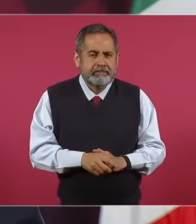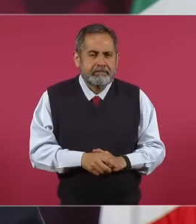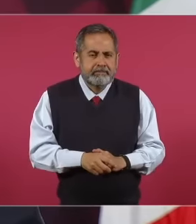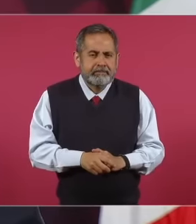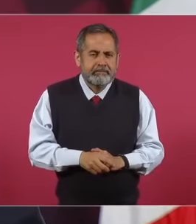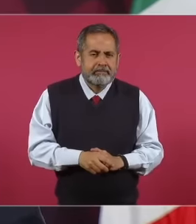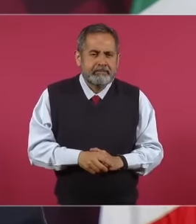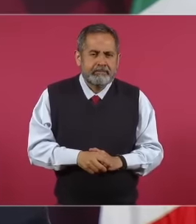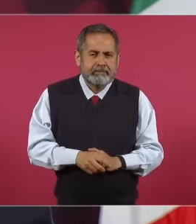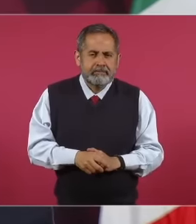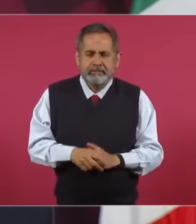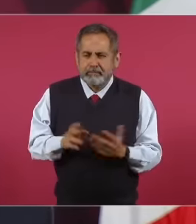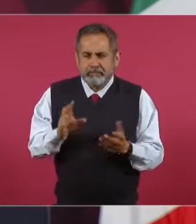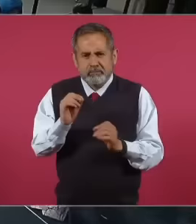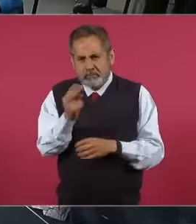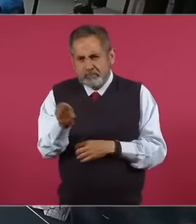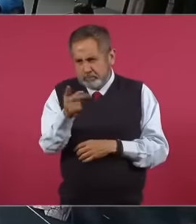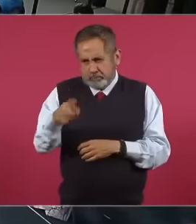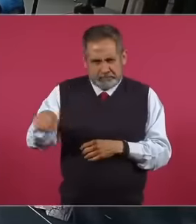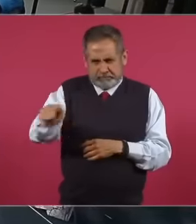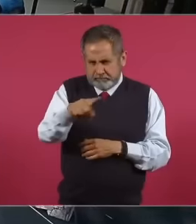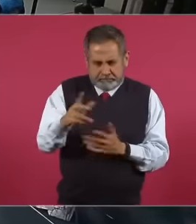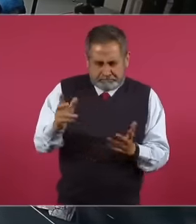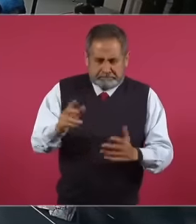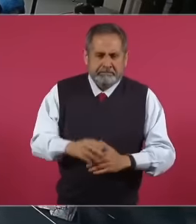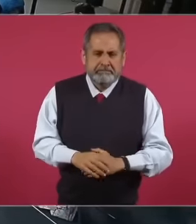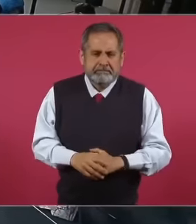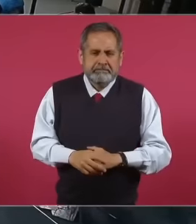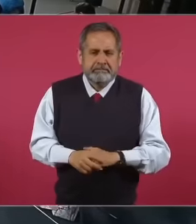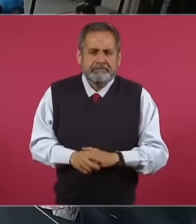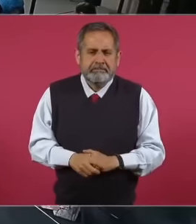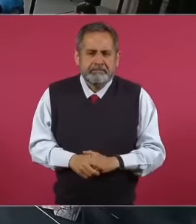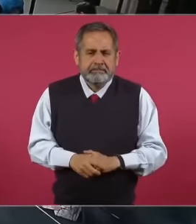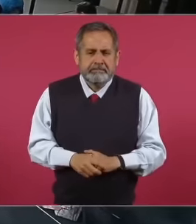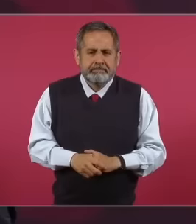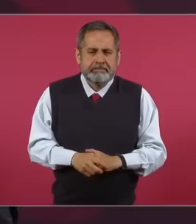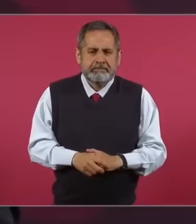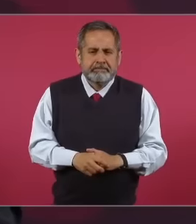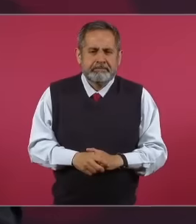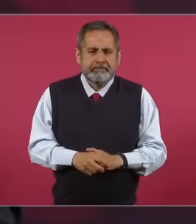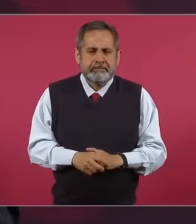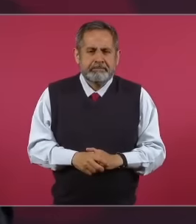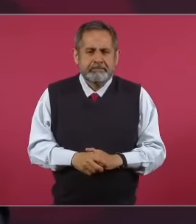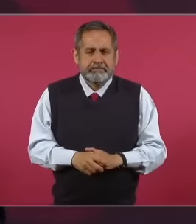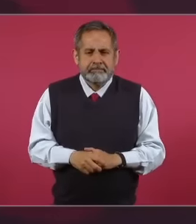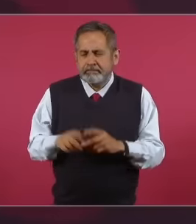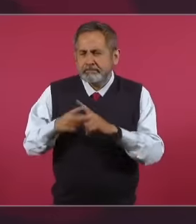no you average should